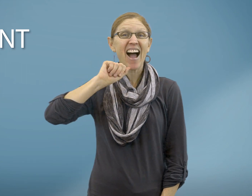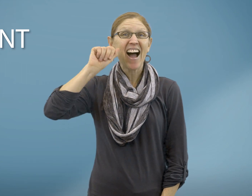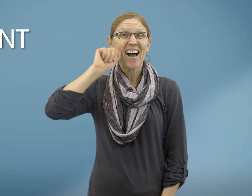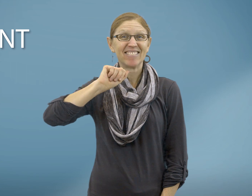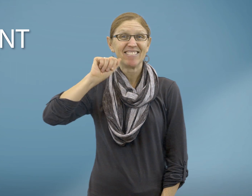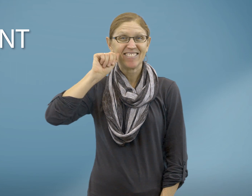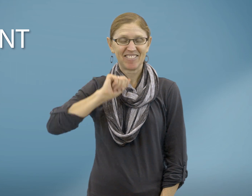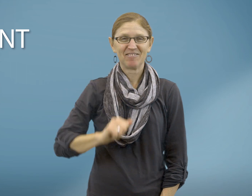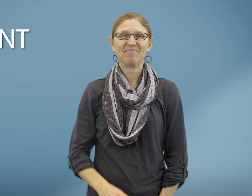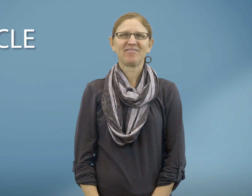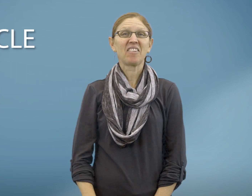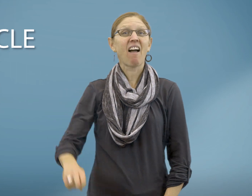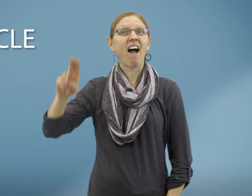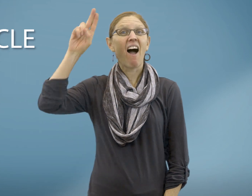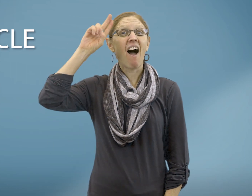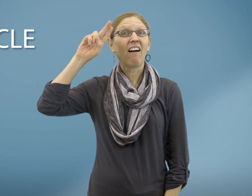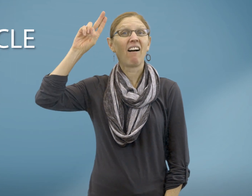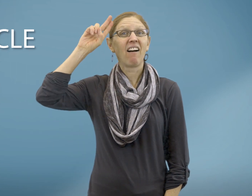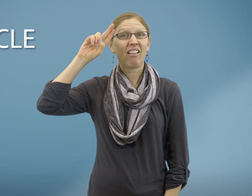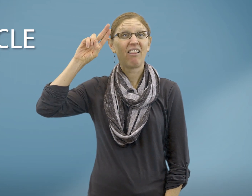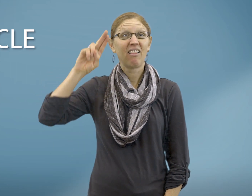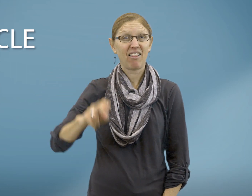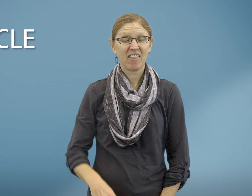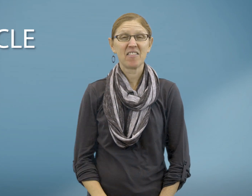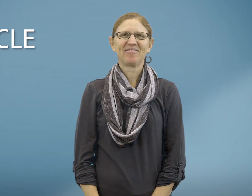Aunt Uncle